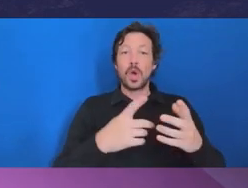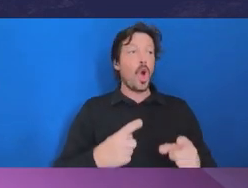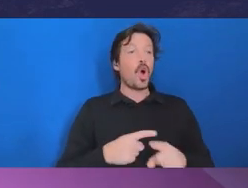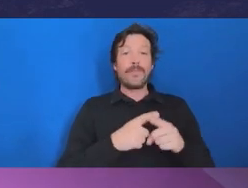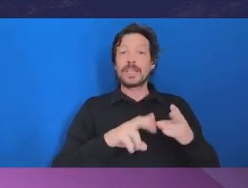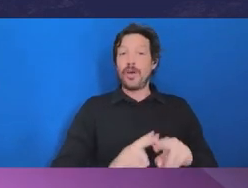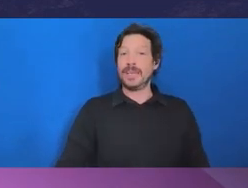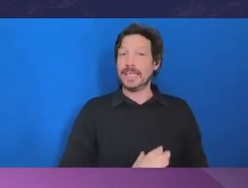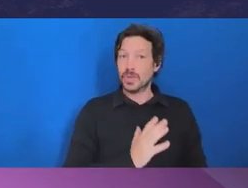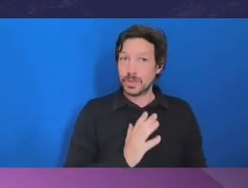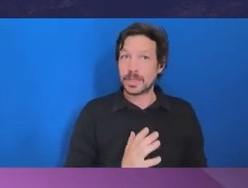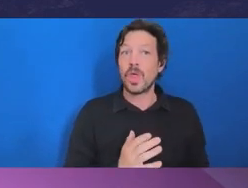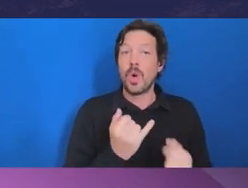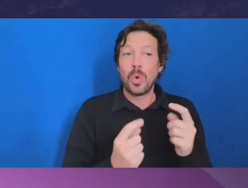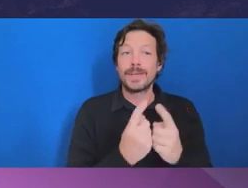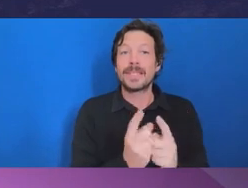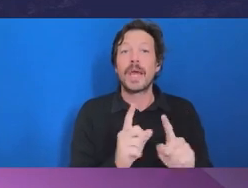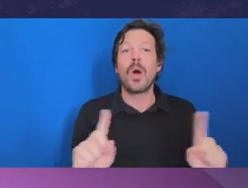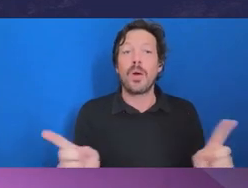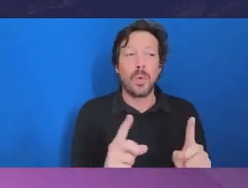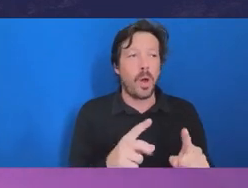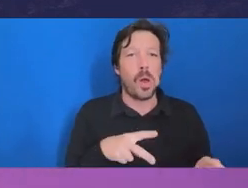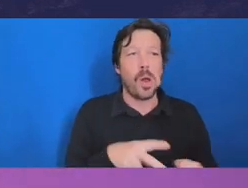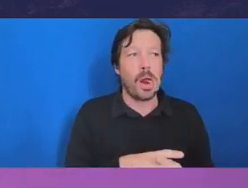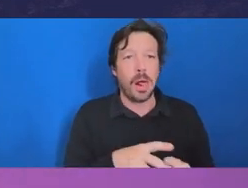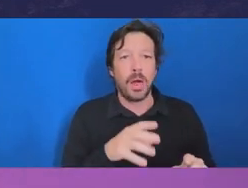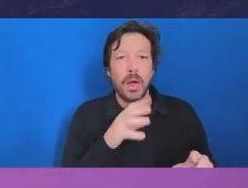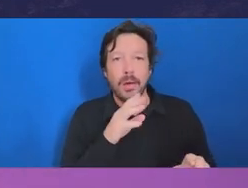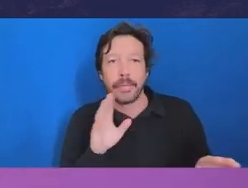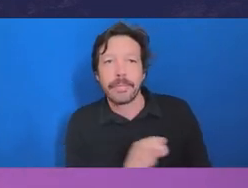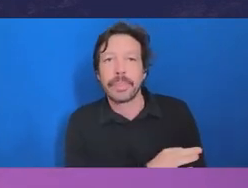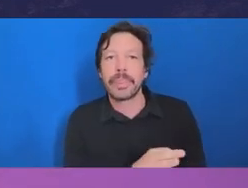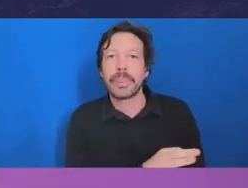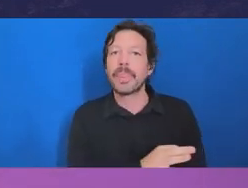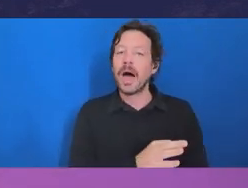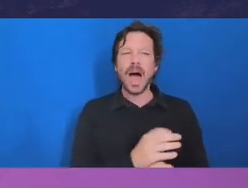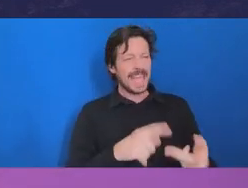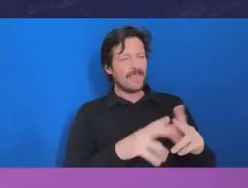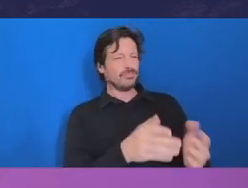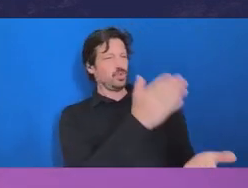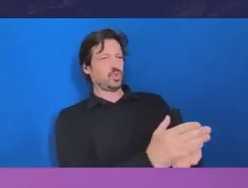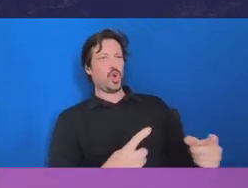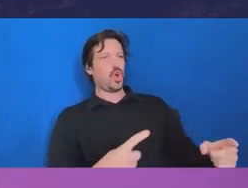Most people understand when there's an actual conflict, but where they should say, ‘No, I can't do that